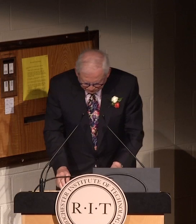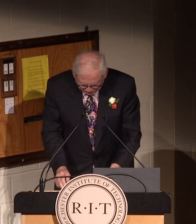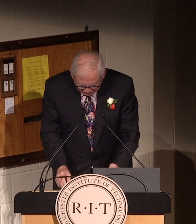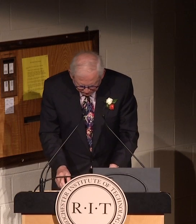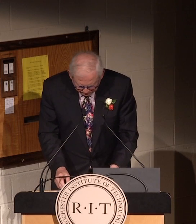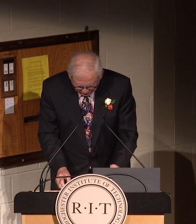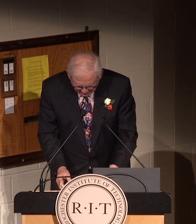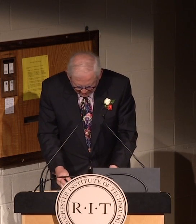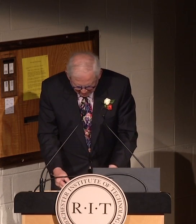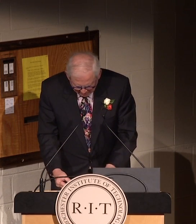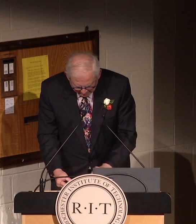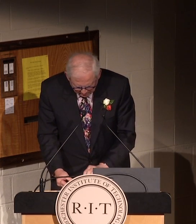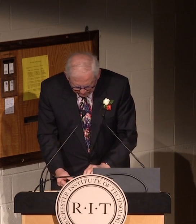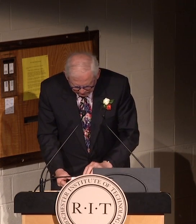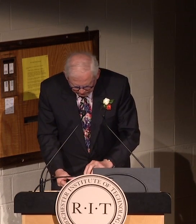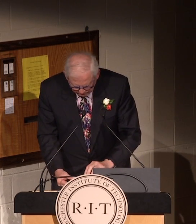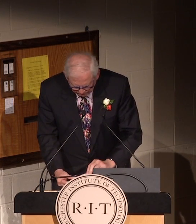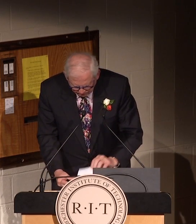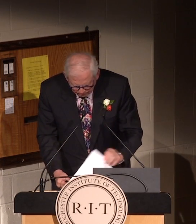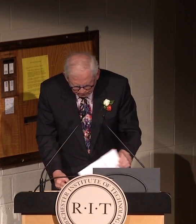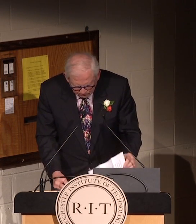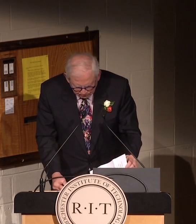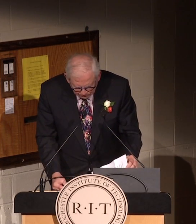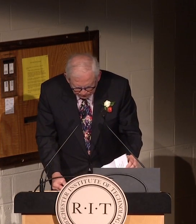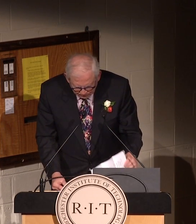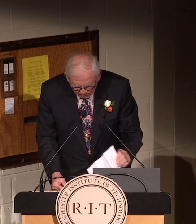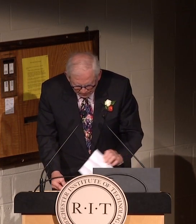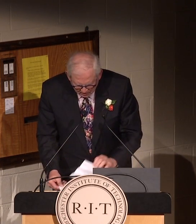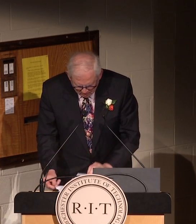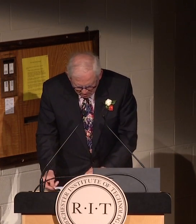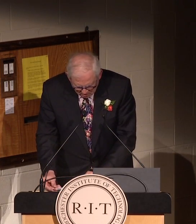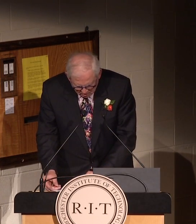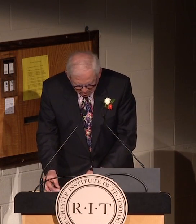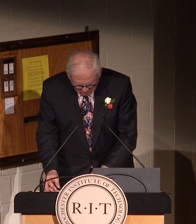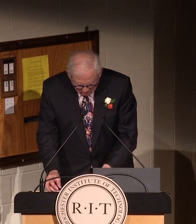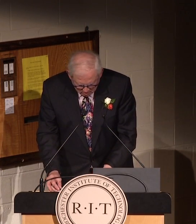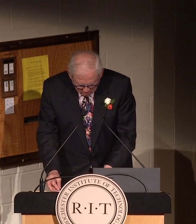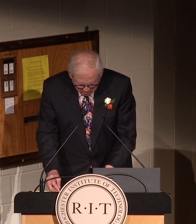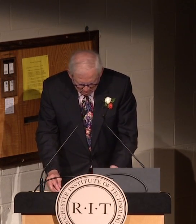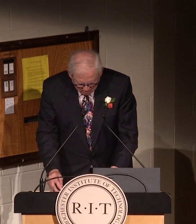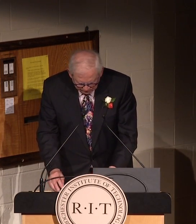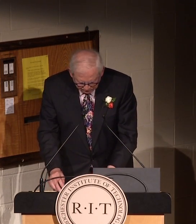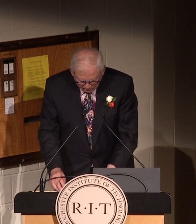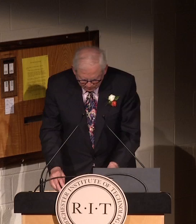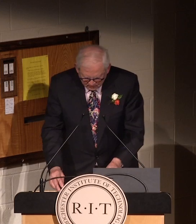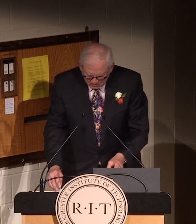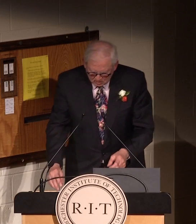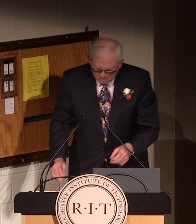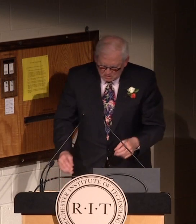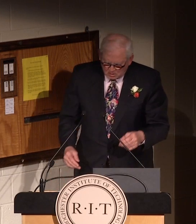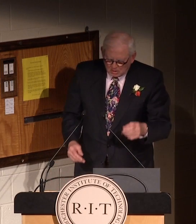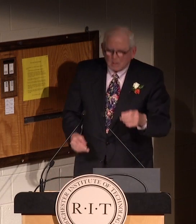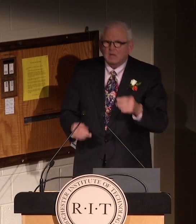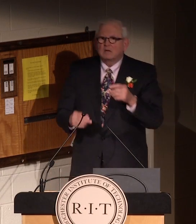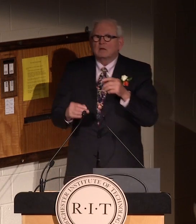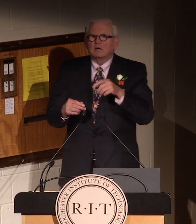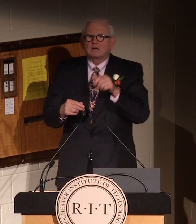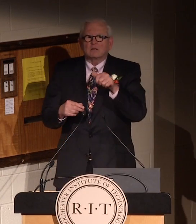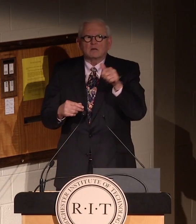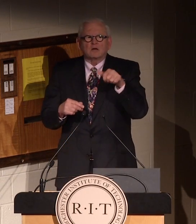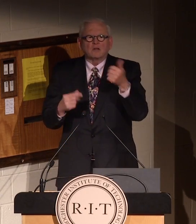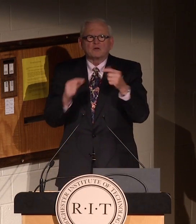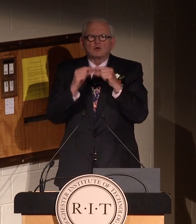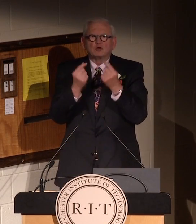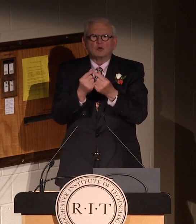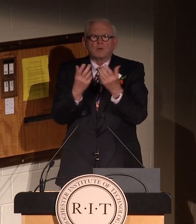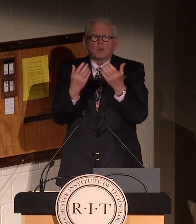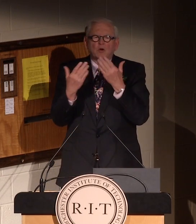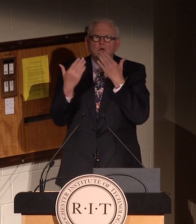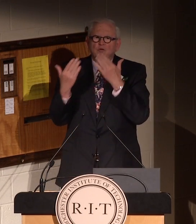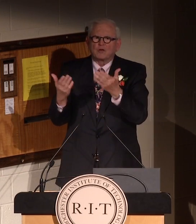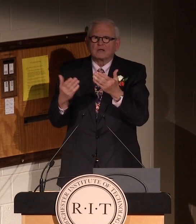time.